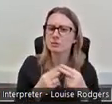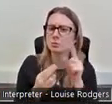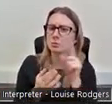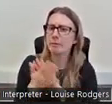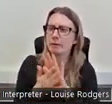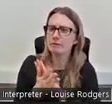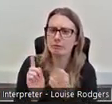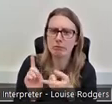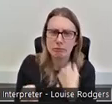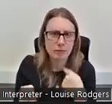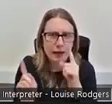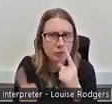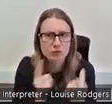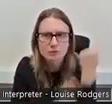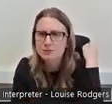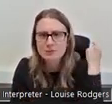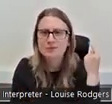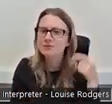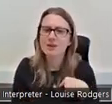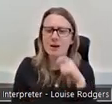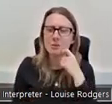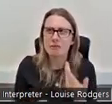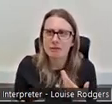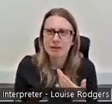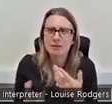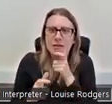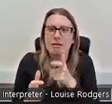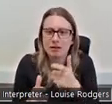answer really, I would have really struggled to come up with an answer and I still do, you know,